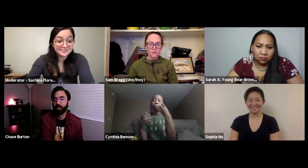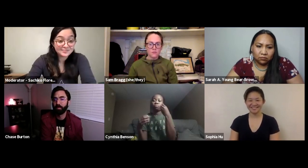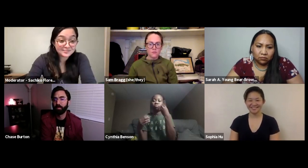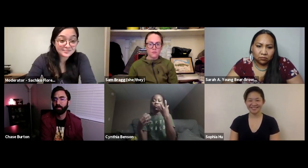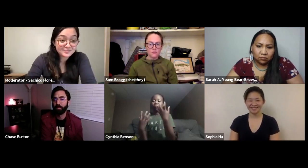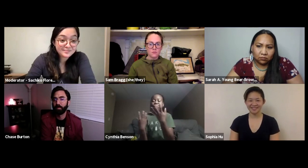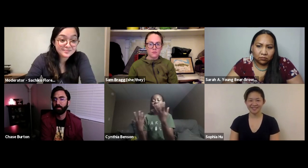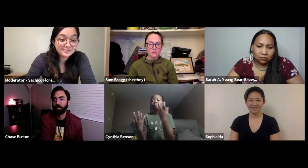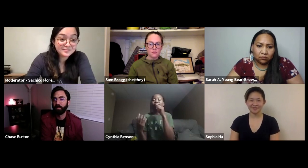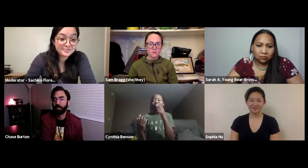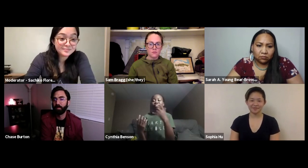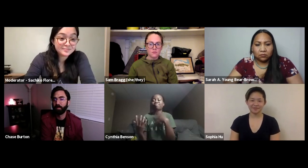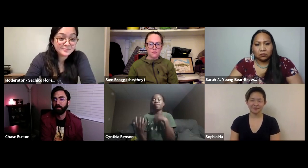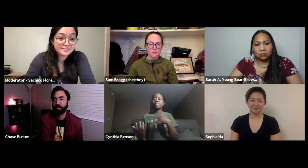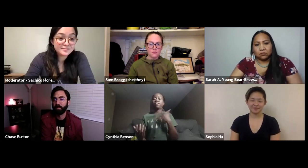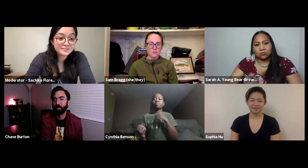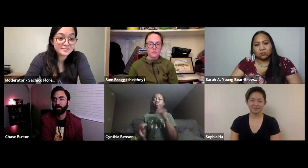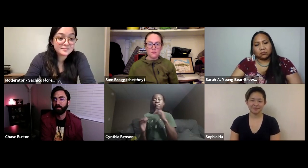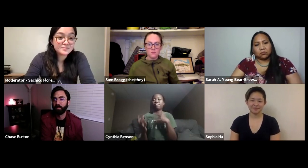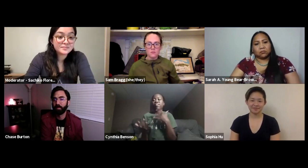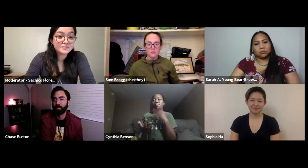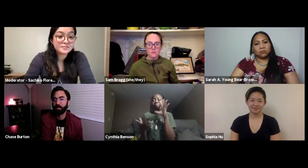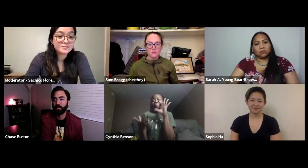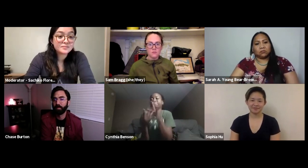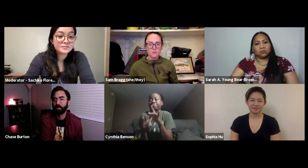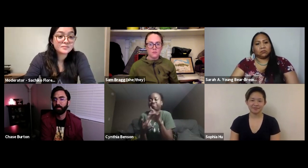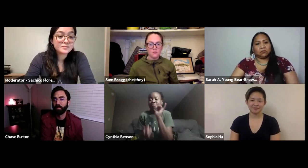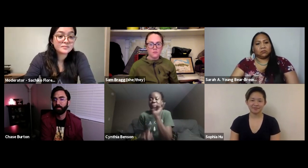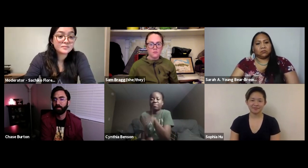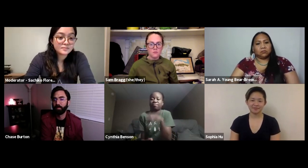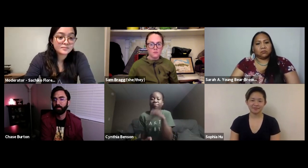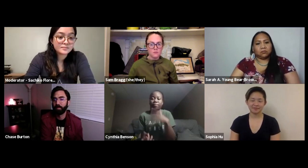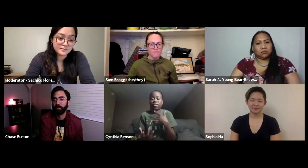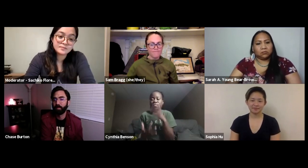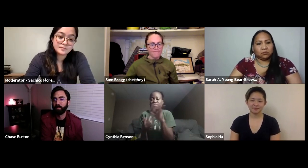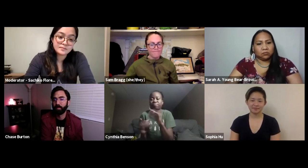representatives and perspectives. CYNTHIA: Yeah, I just feel like you know again